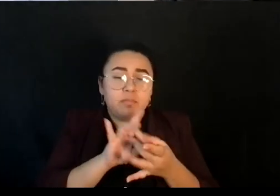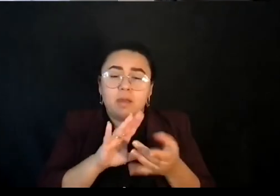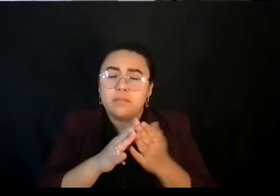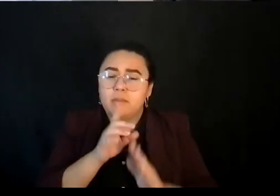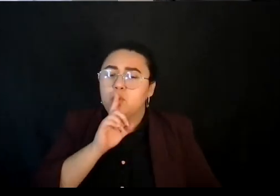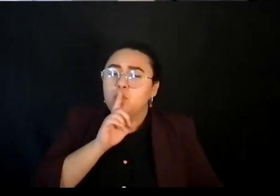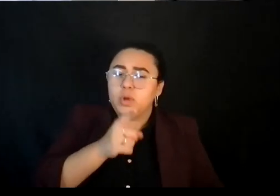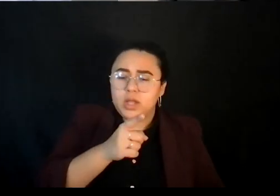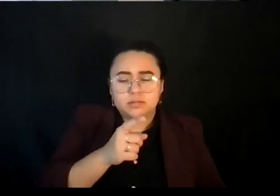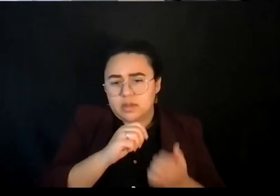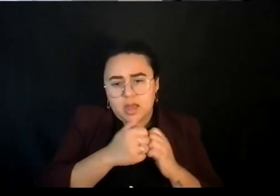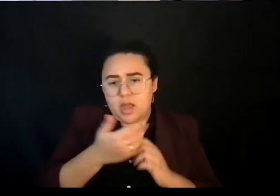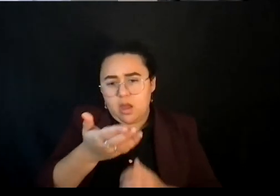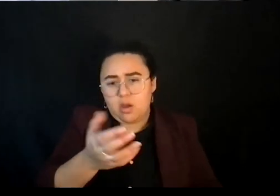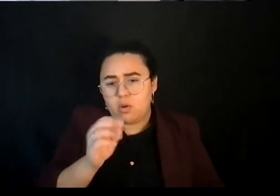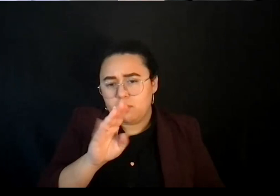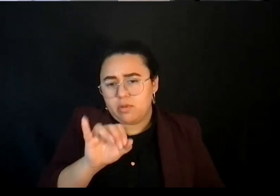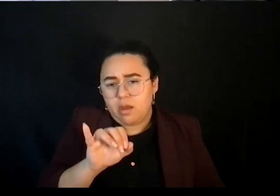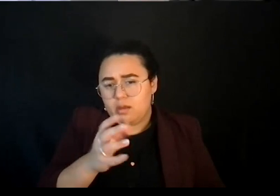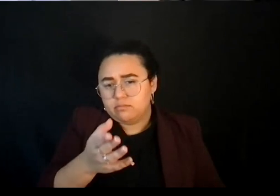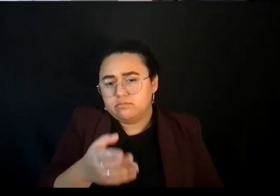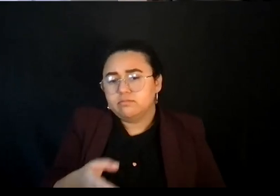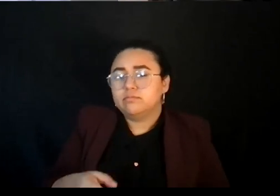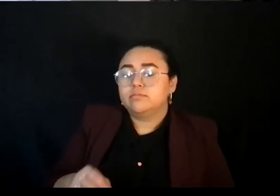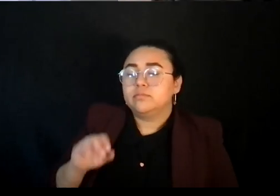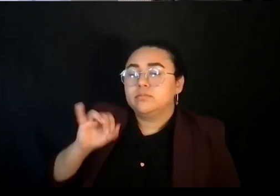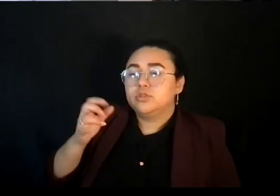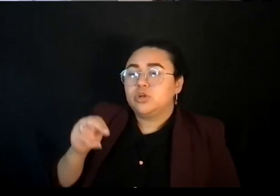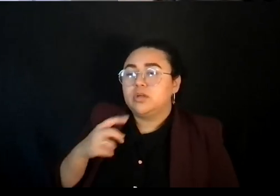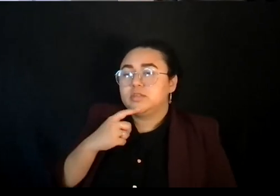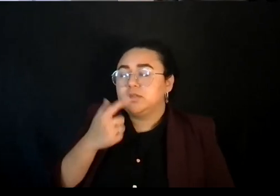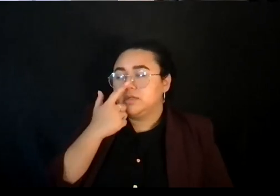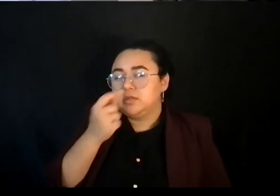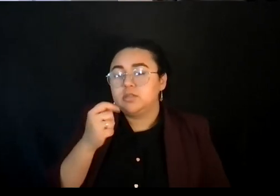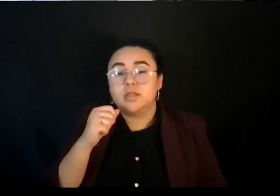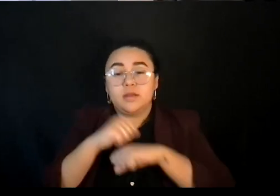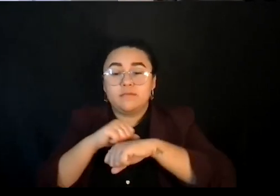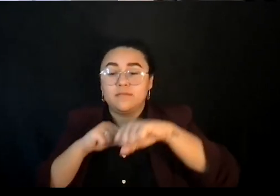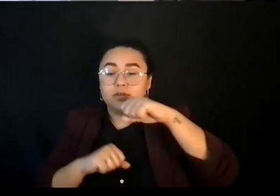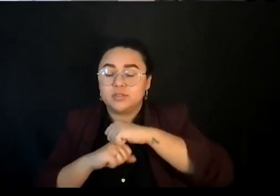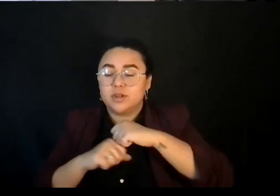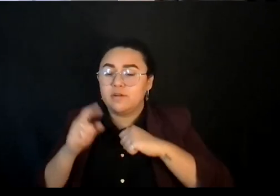So it's interesting, you mentioned the infrastructure investment and we just ran the topic of planning a webinar.